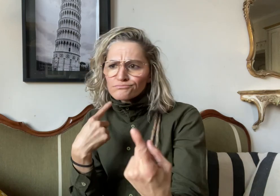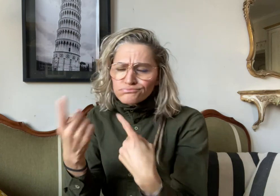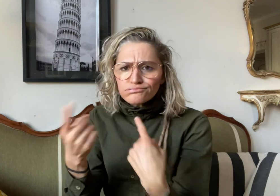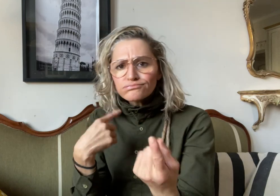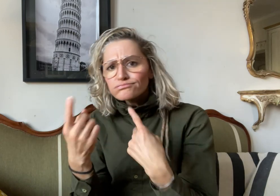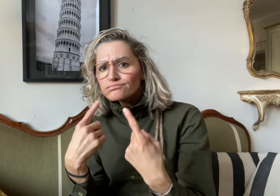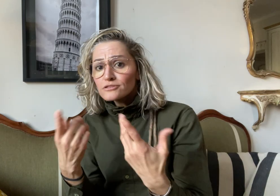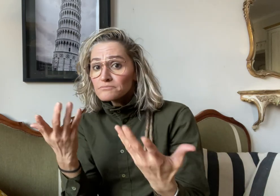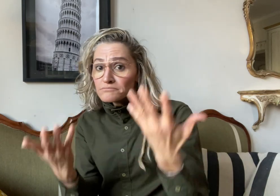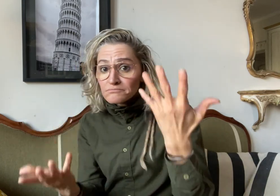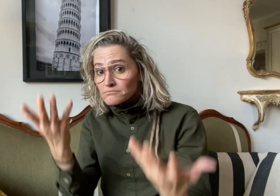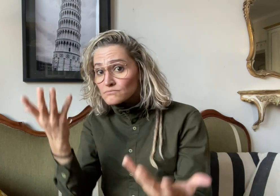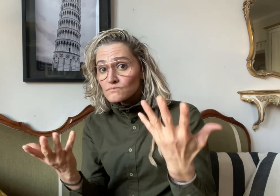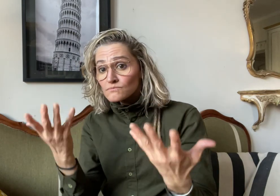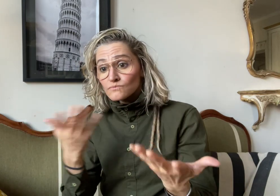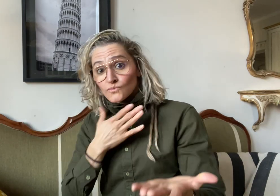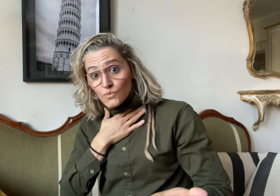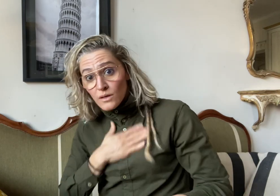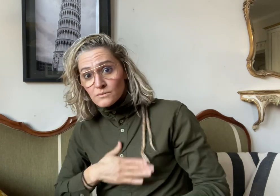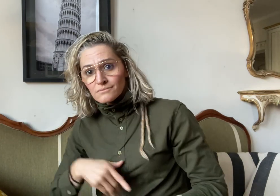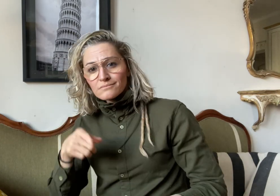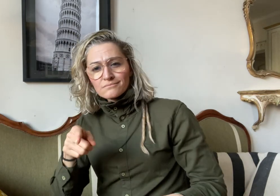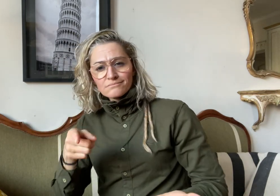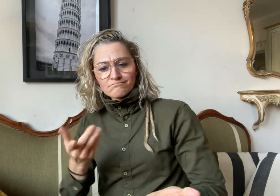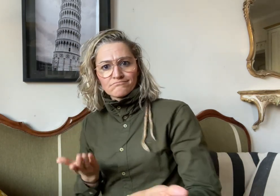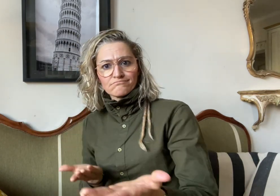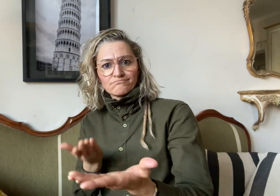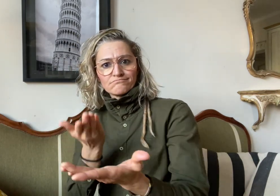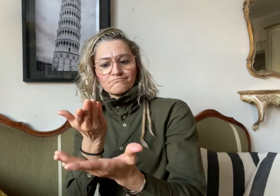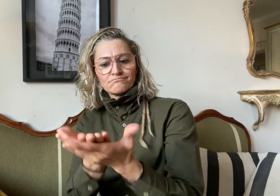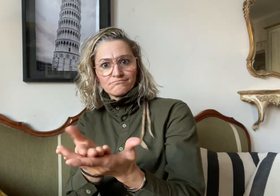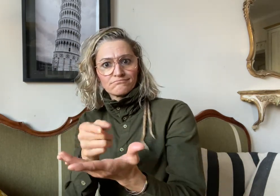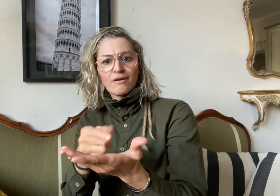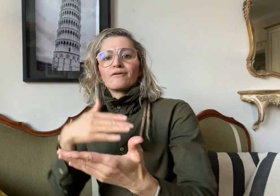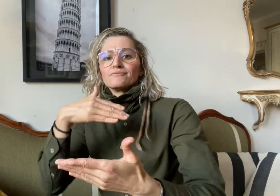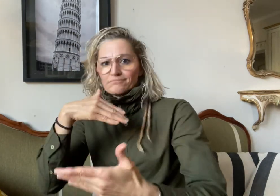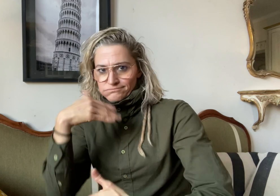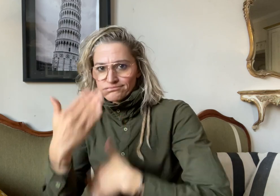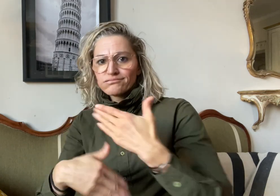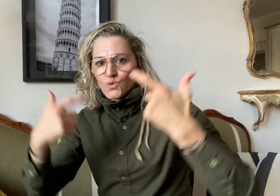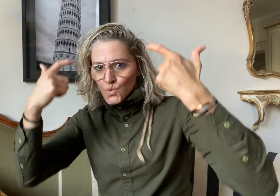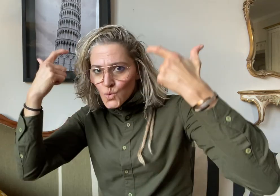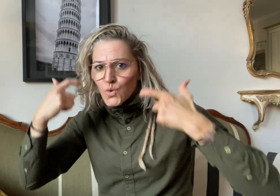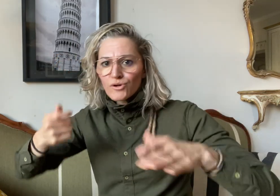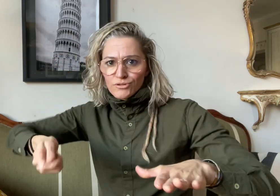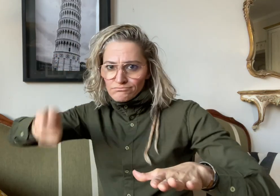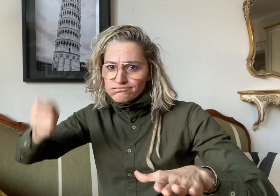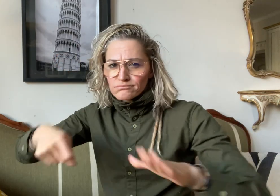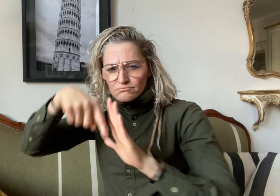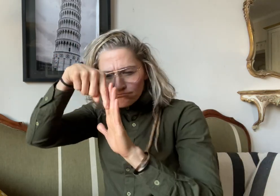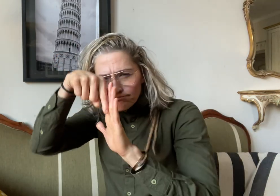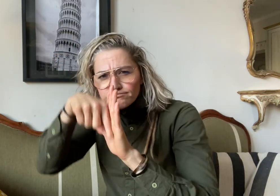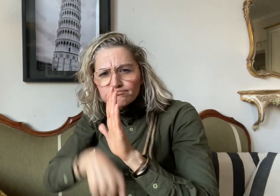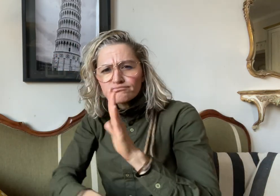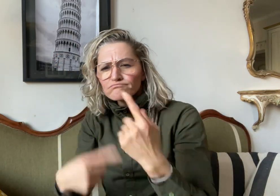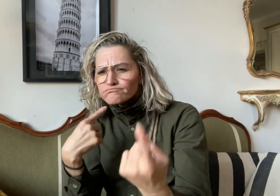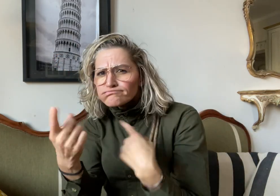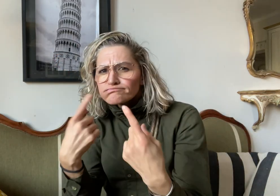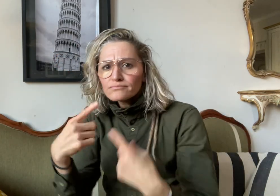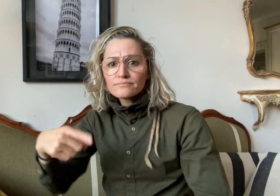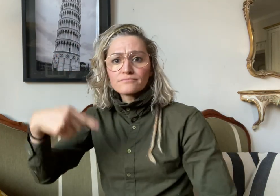whether the court will proceed to a trial in Summer 2023,